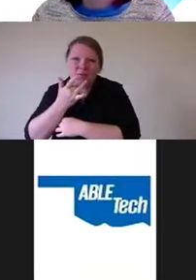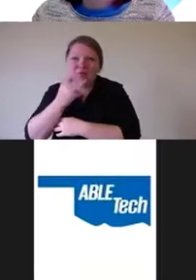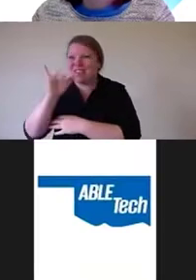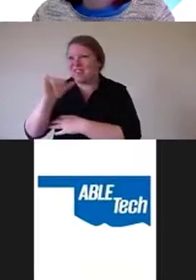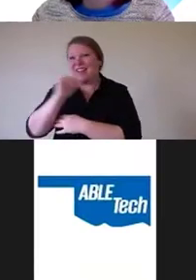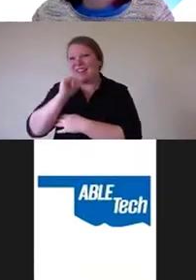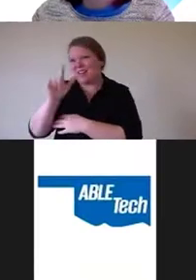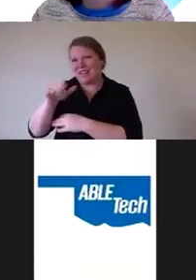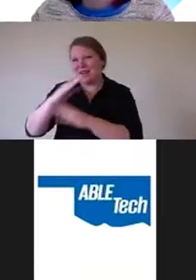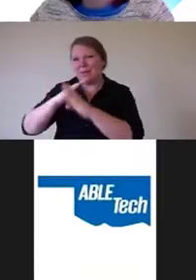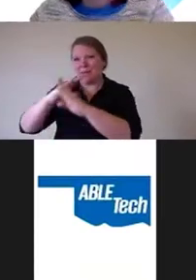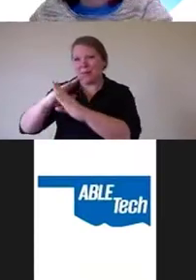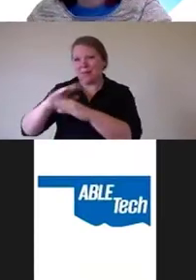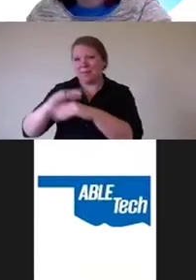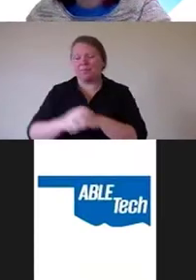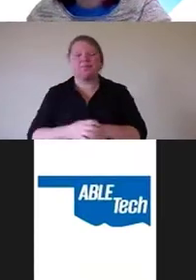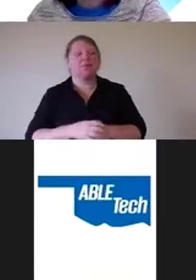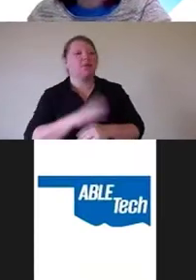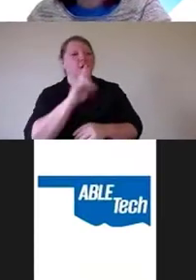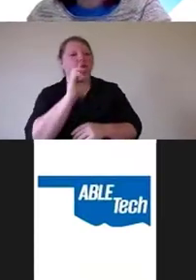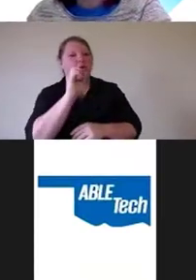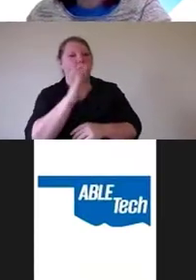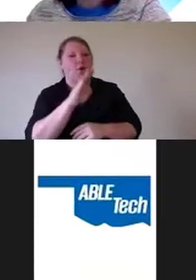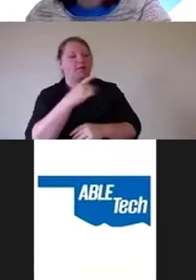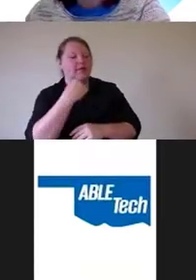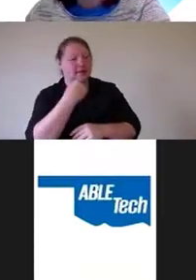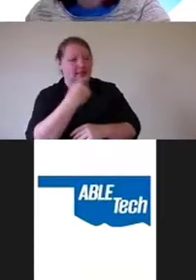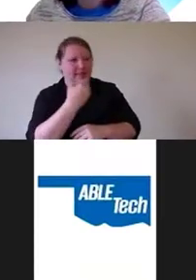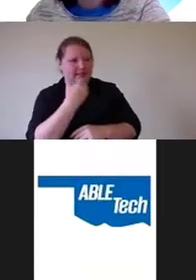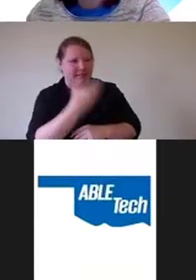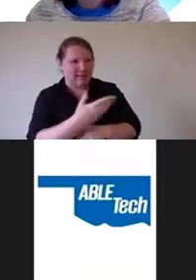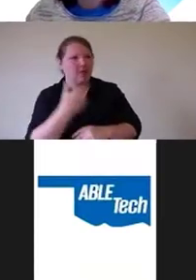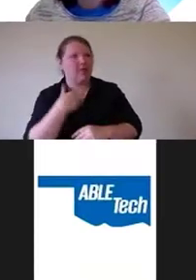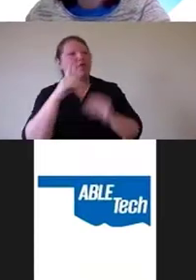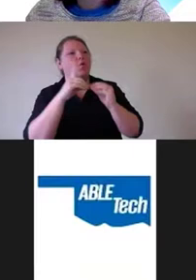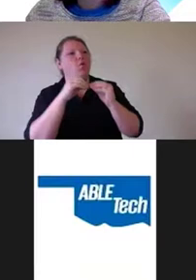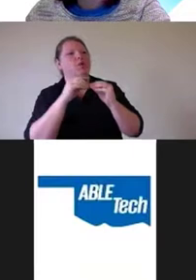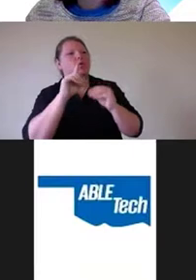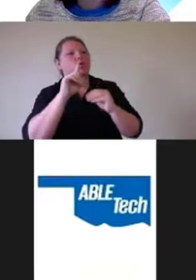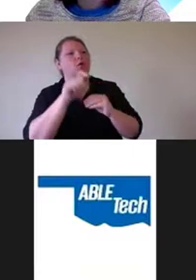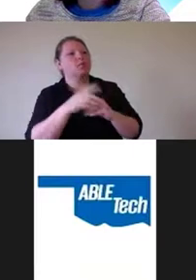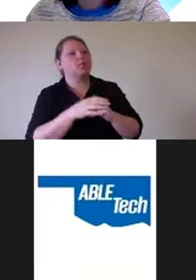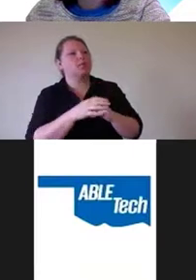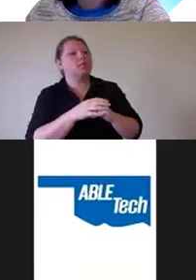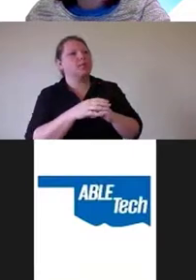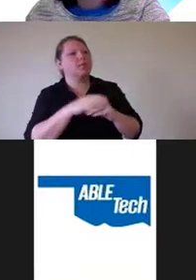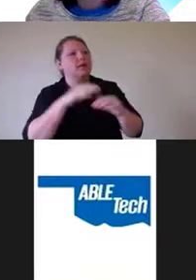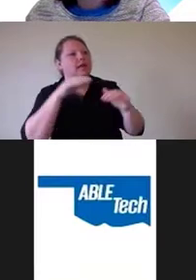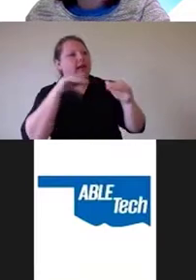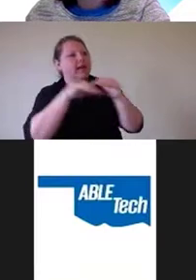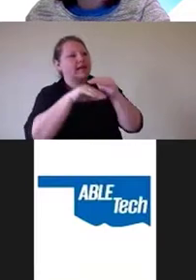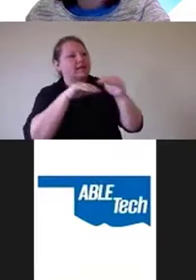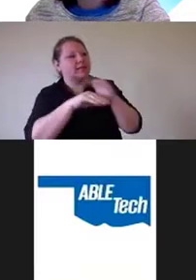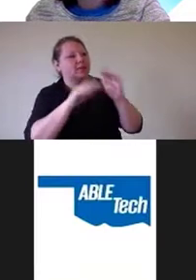Thank you. Looks like we have one more question. Accessible websites, website, themes that are actually accessible.